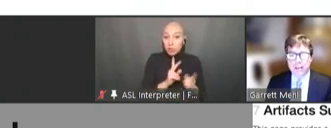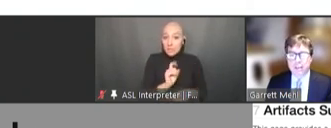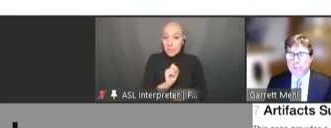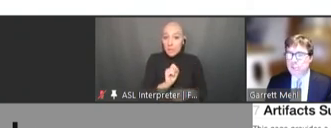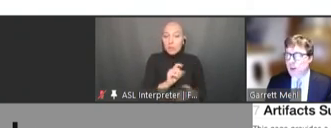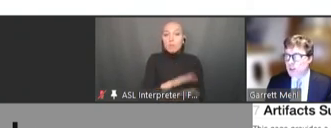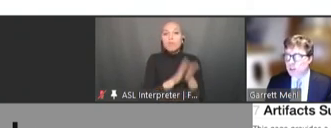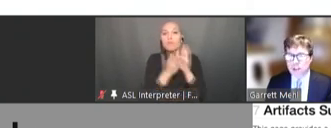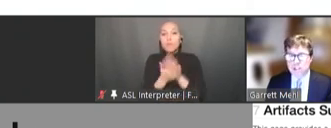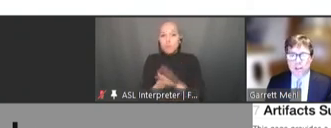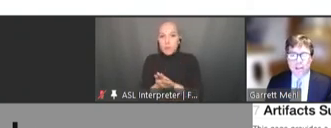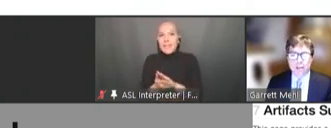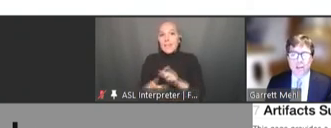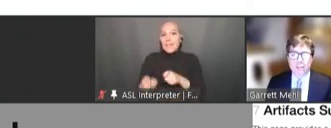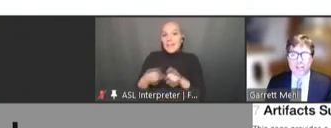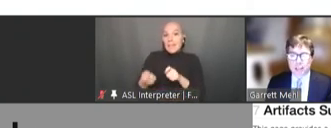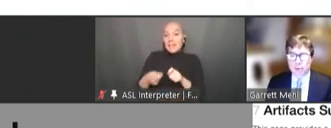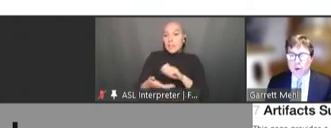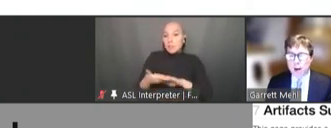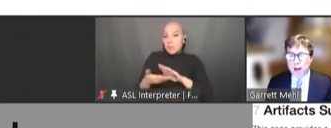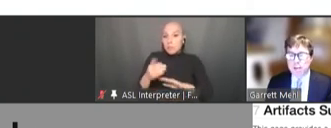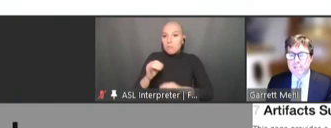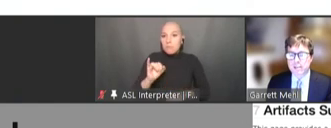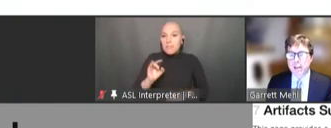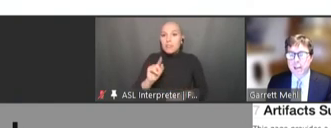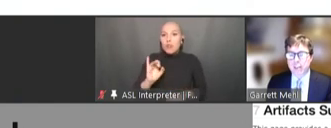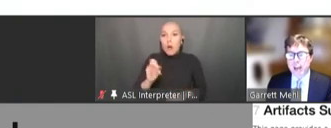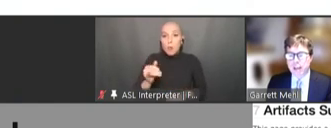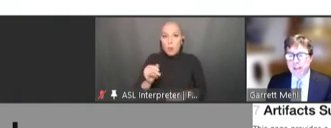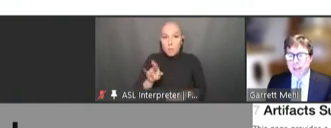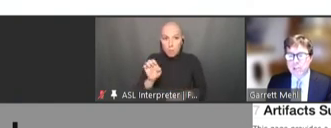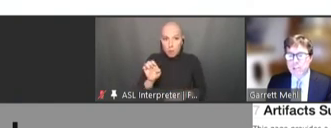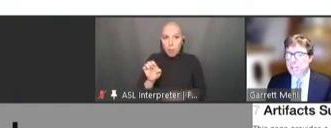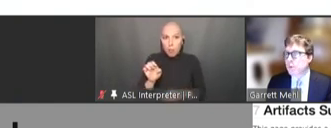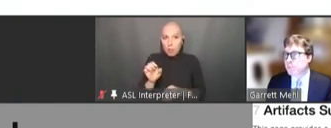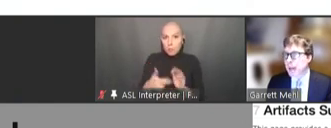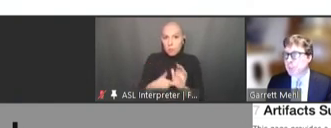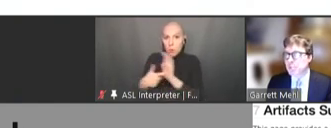the structured logic, the data requirements, and the calculations that we've mapped to